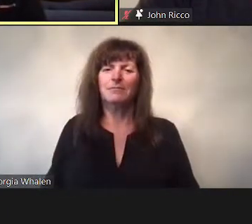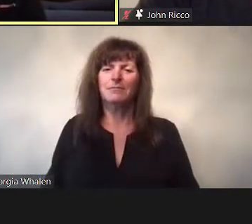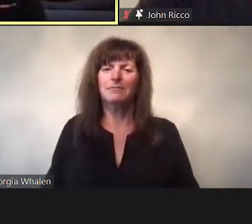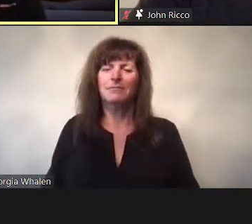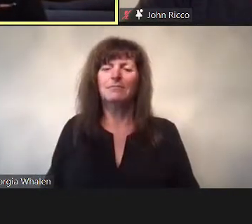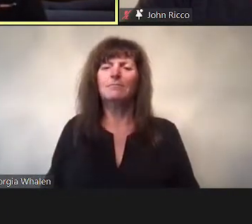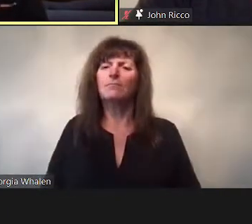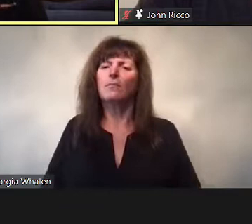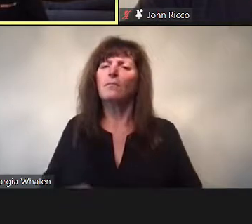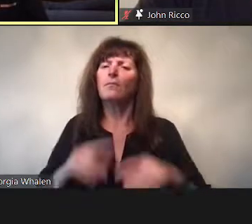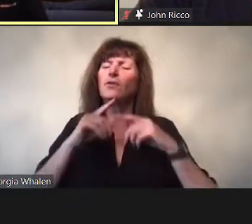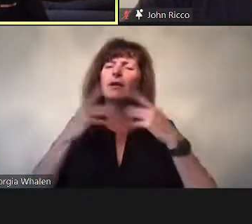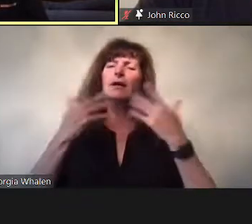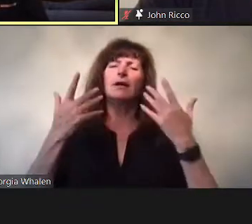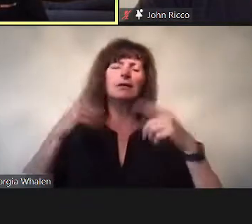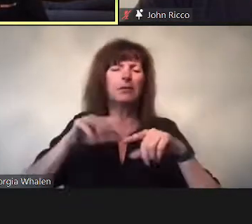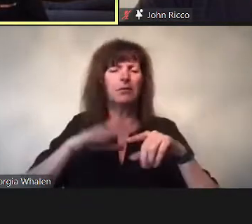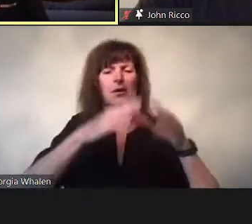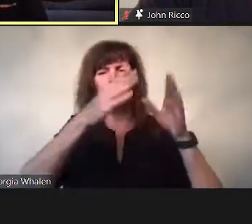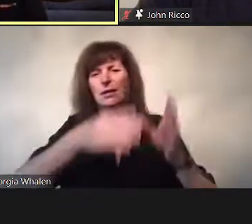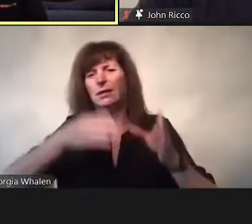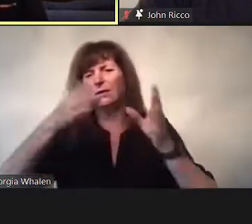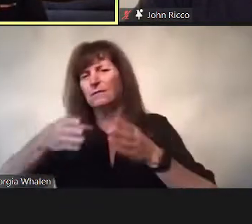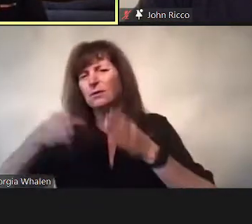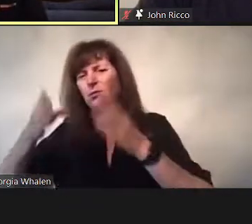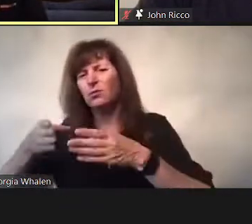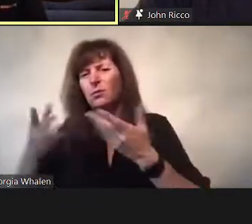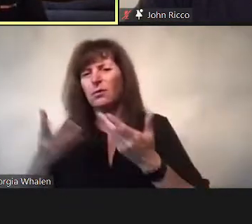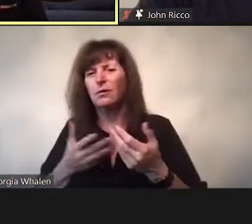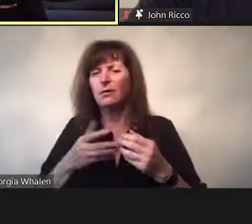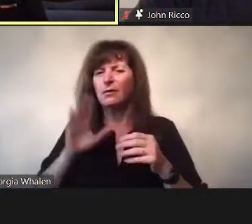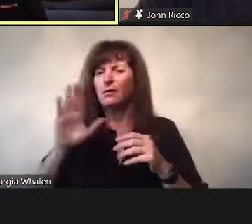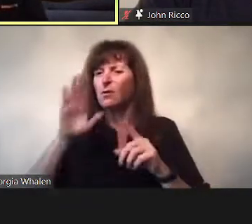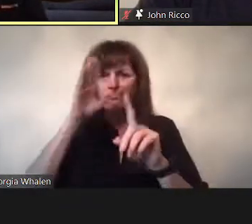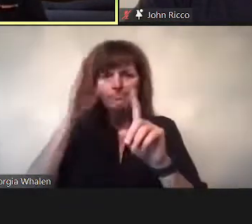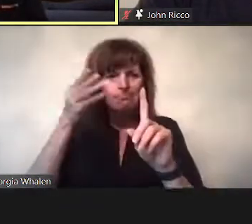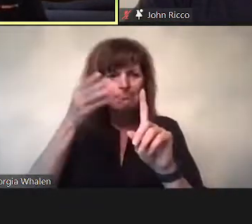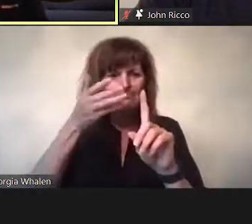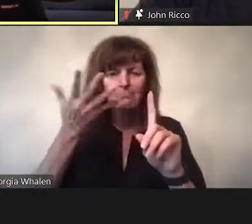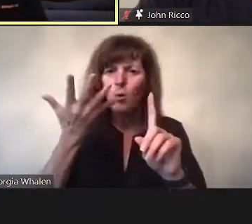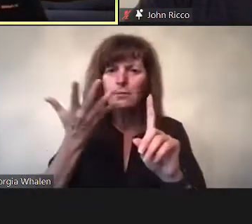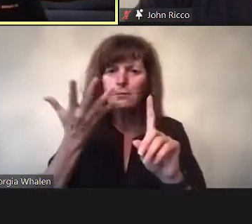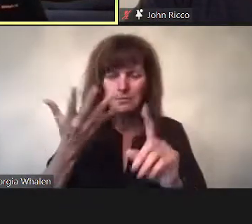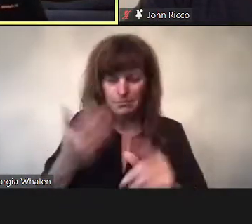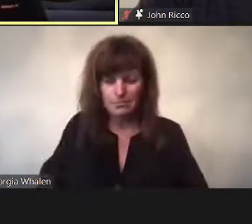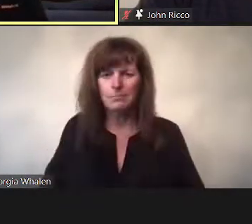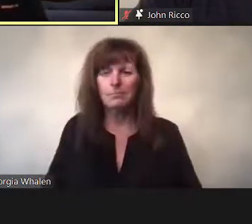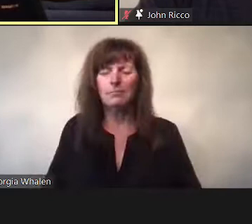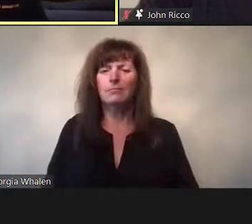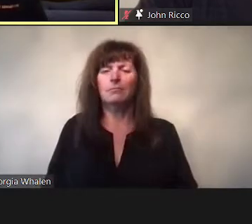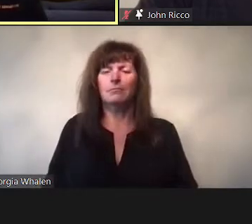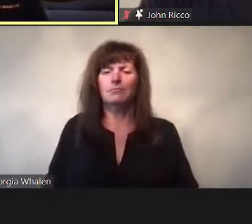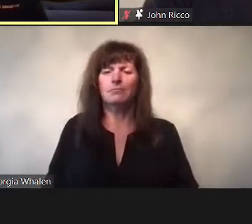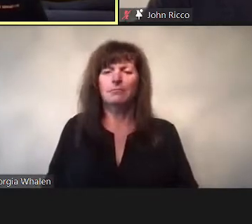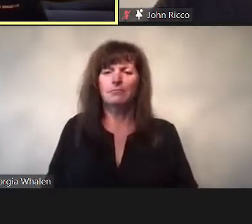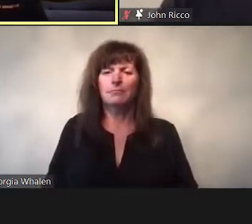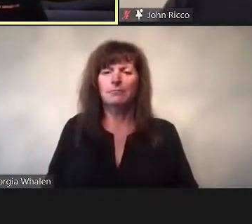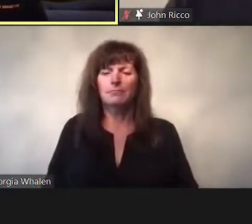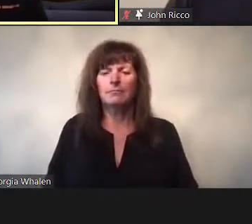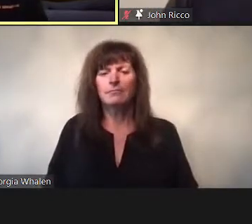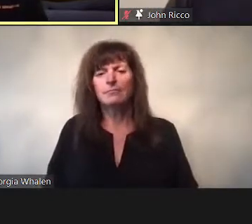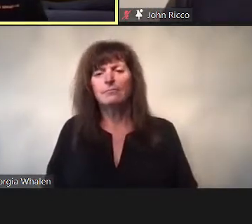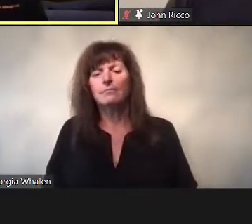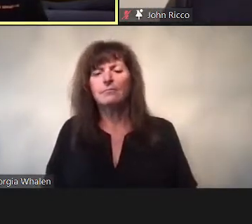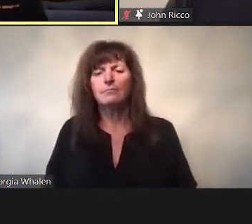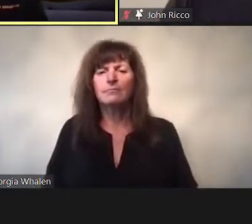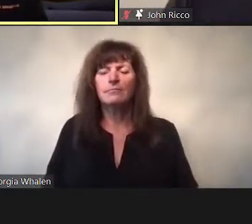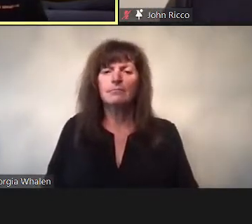So if one plays well.